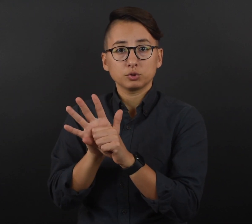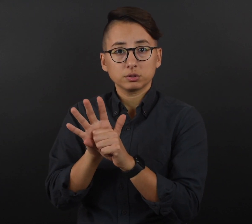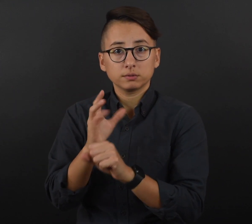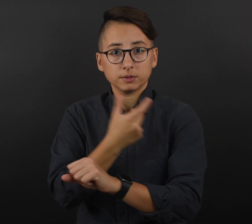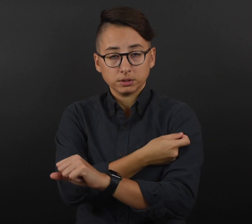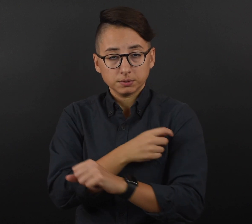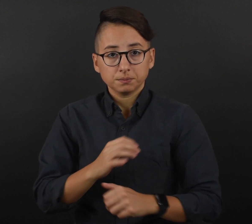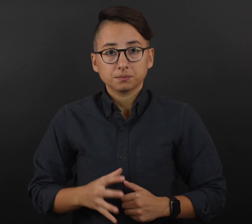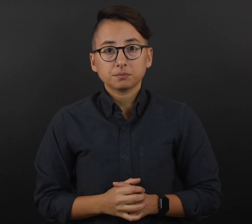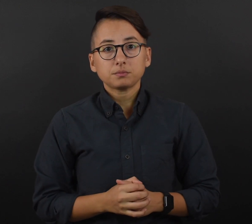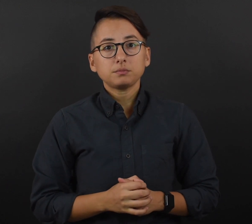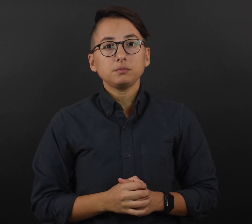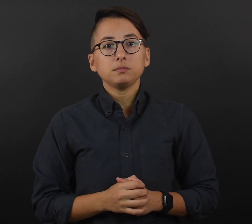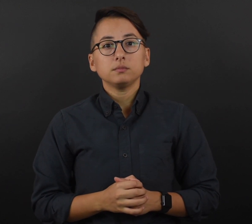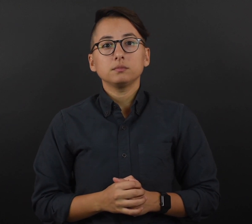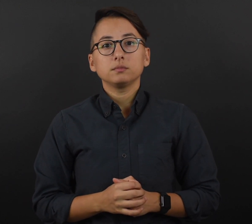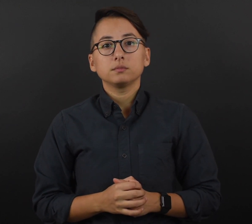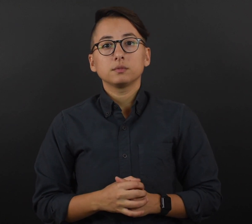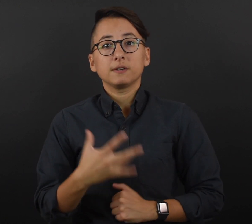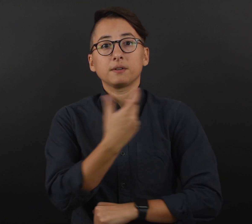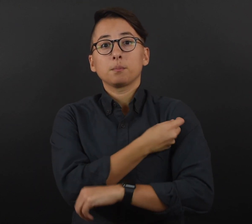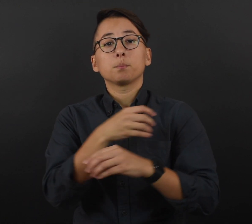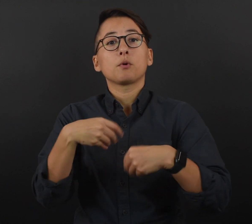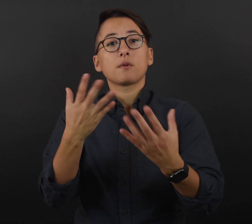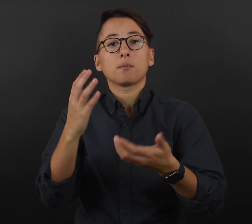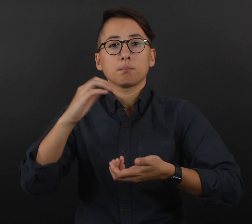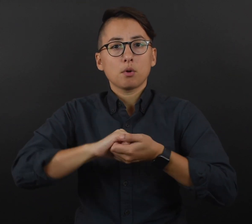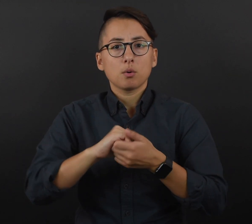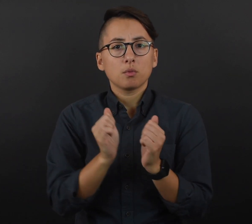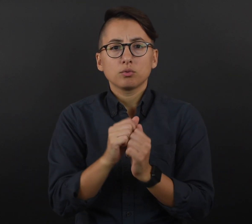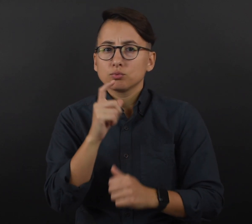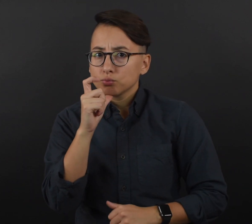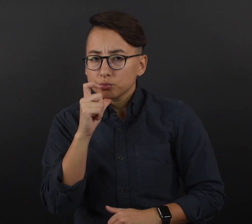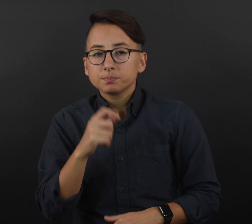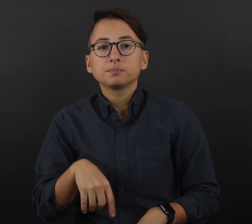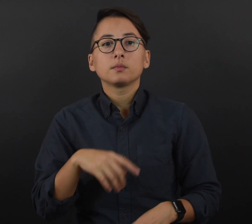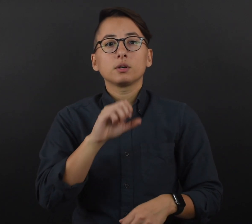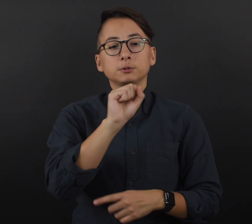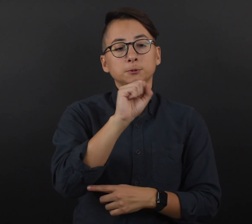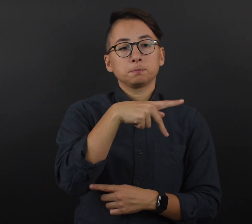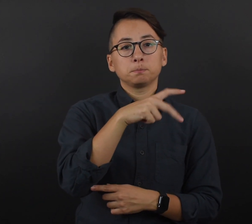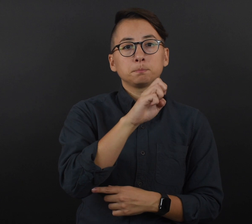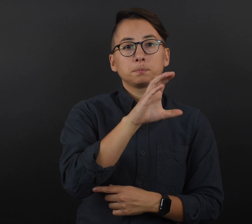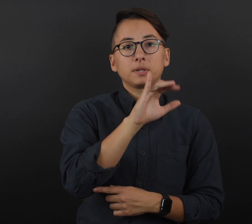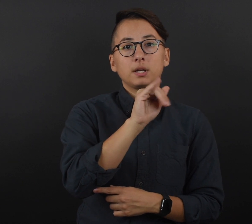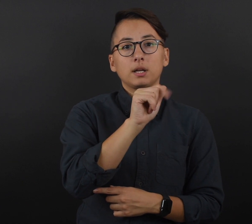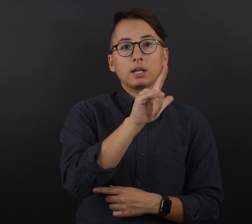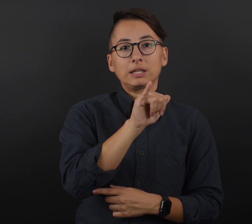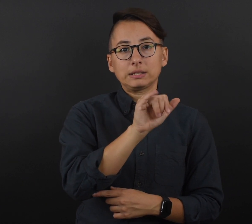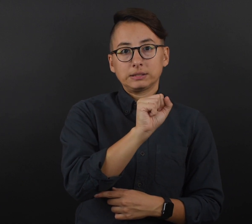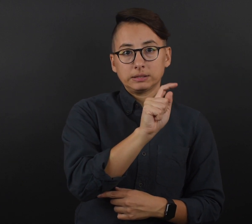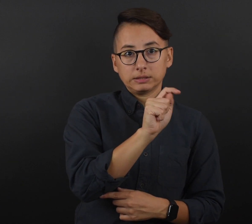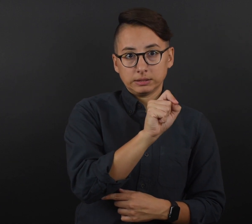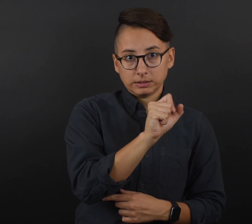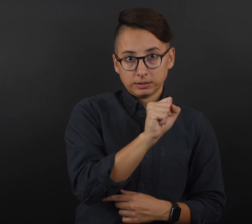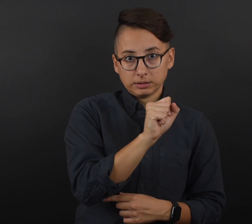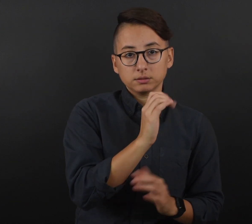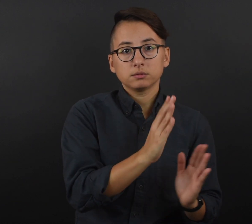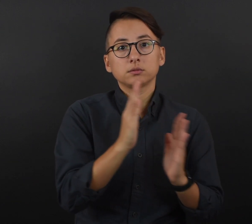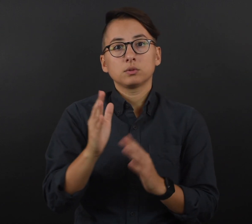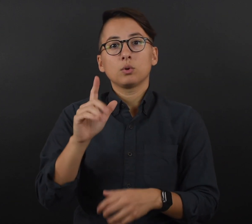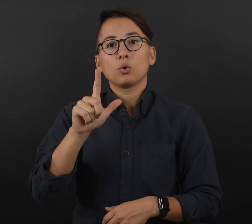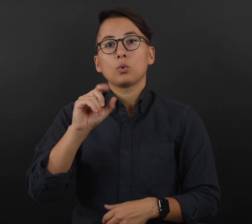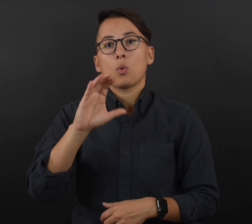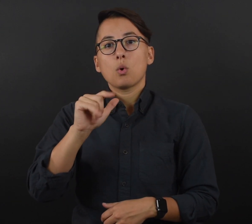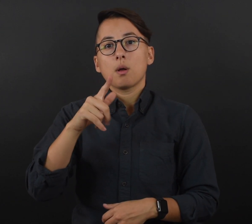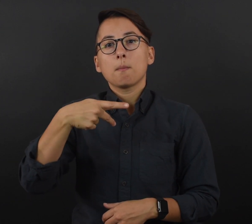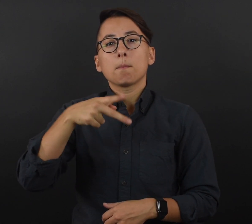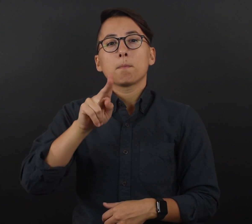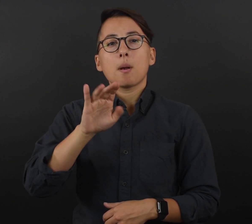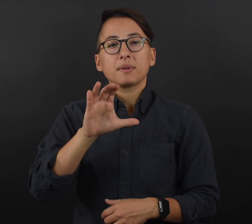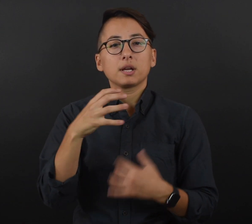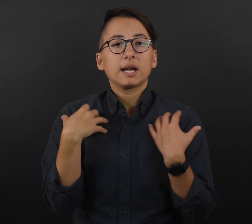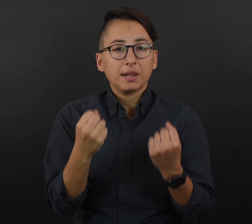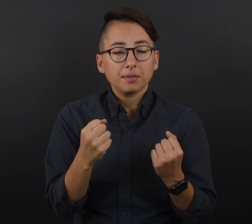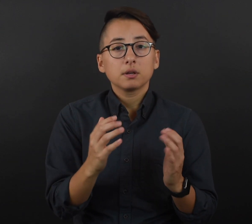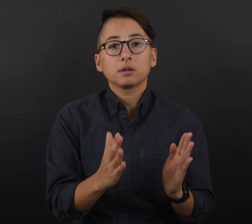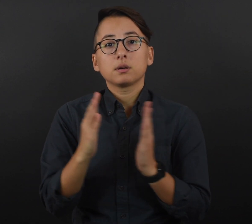dose of Pfizer COVID-19 vaccine. Vaccines will be provided in partnership with SpeciaLysts,